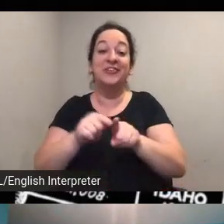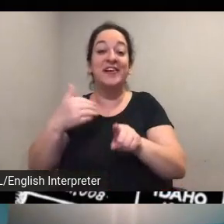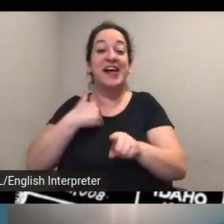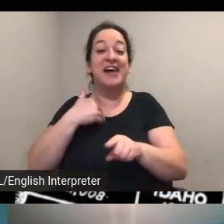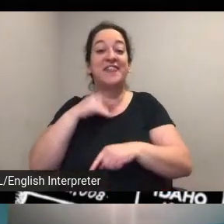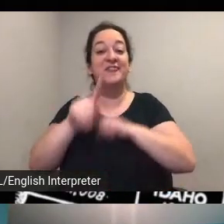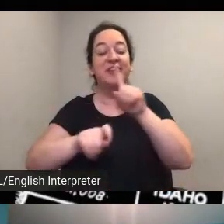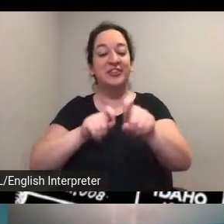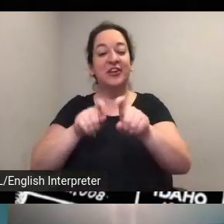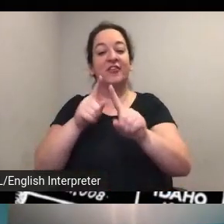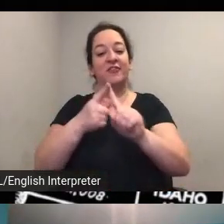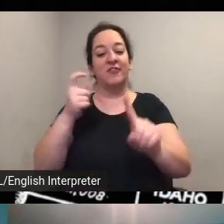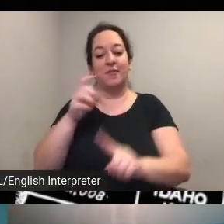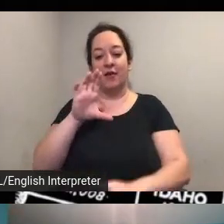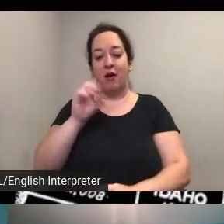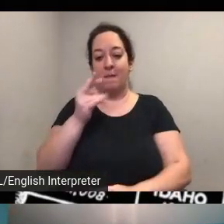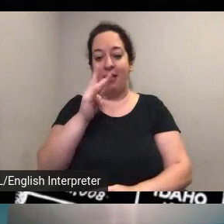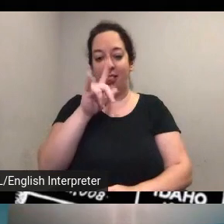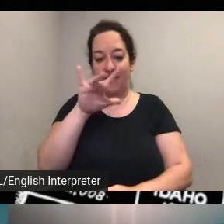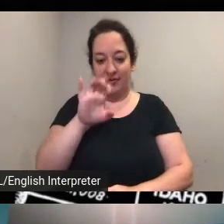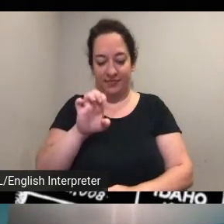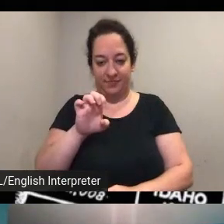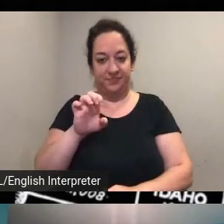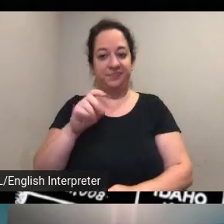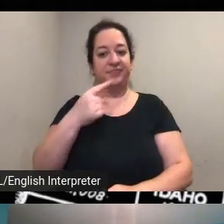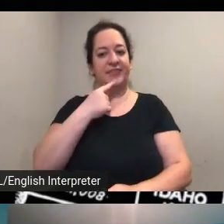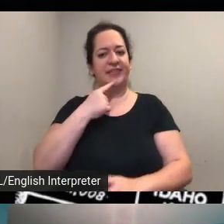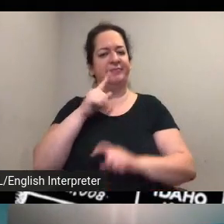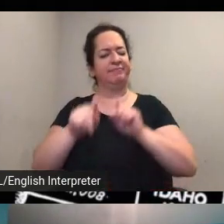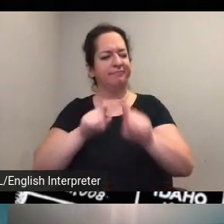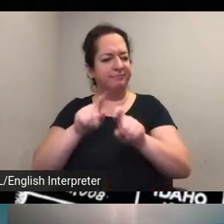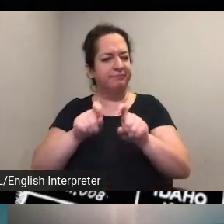carmelli um and who asked in doing this project